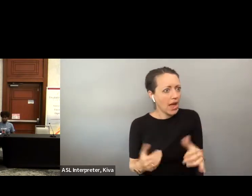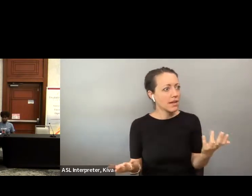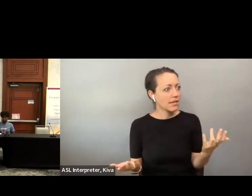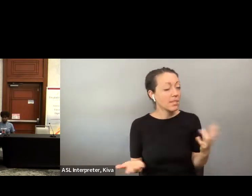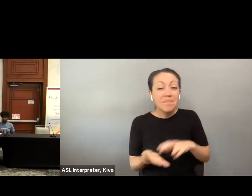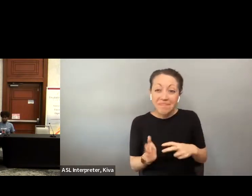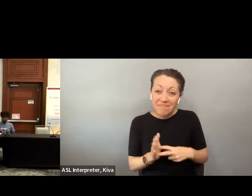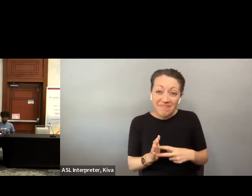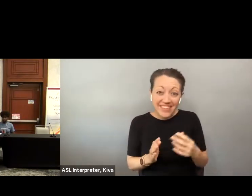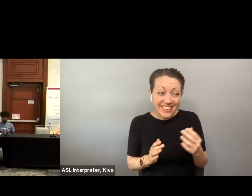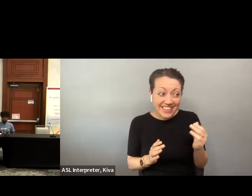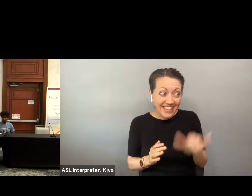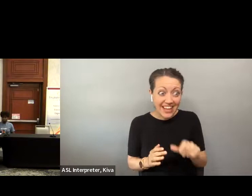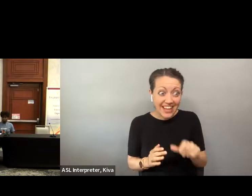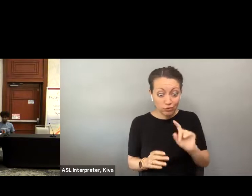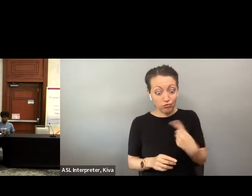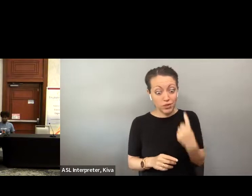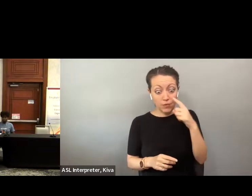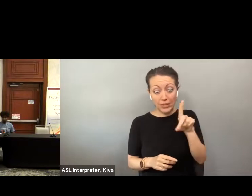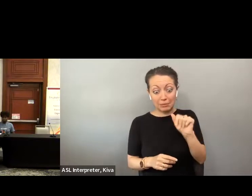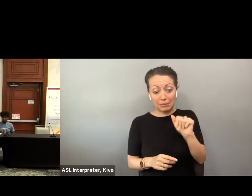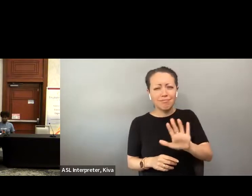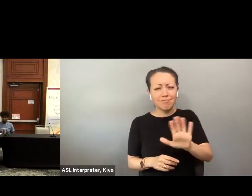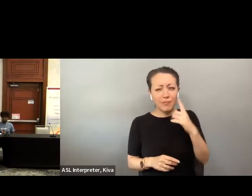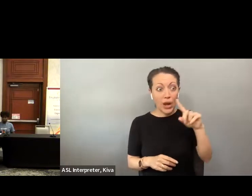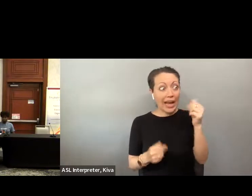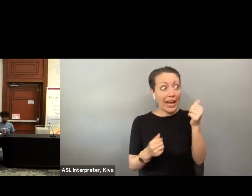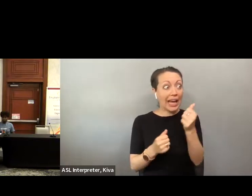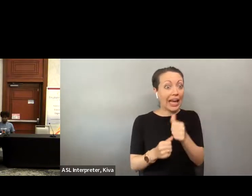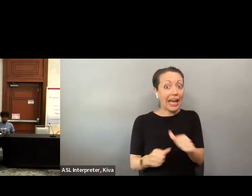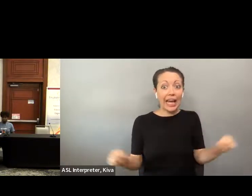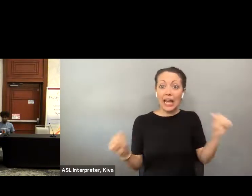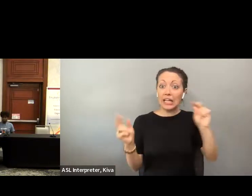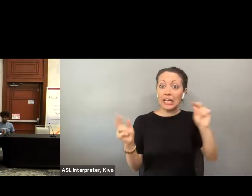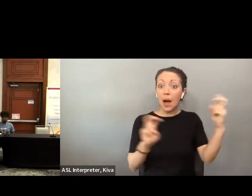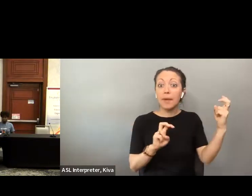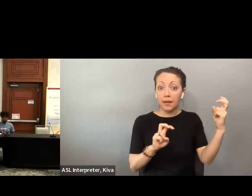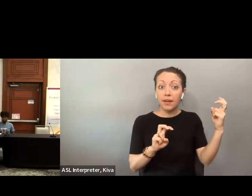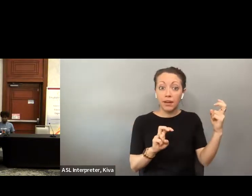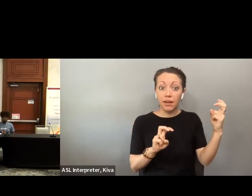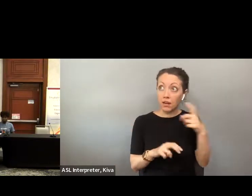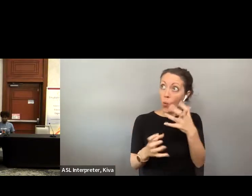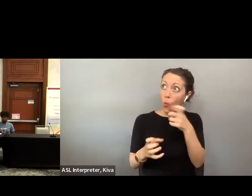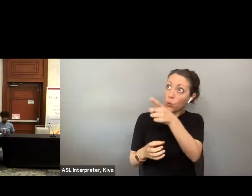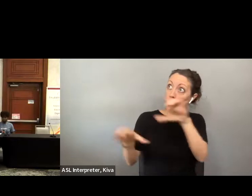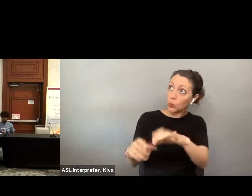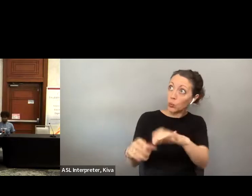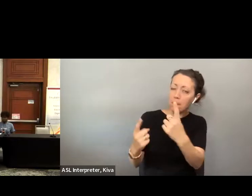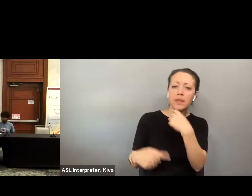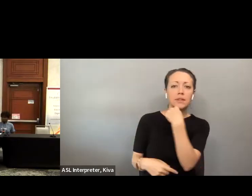need to make changes. About the need to make changes. That's that speaks to anything we need to educate our legislators. That is, that speaks to anything. We need to educate